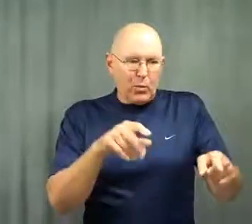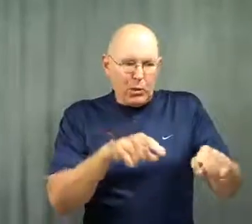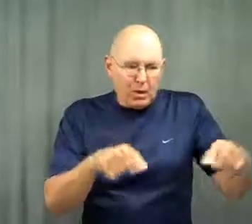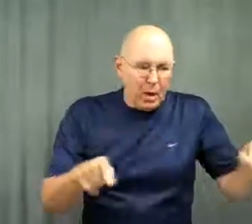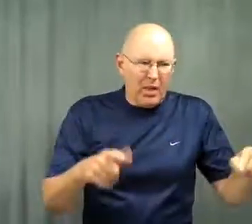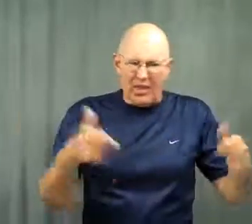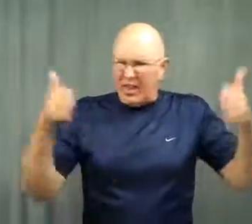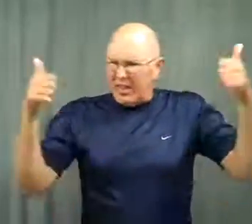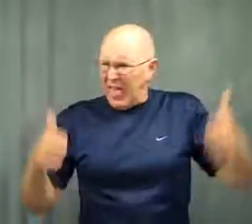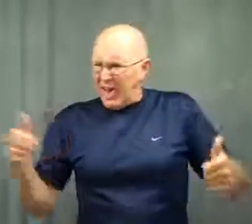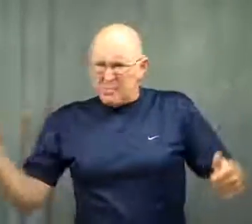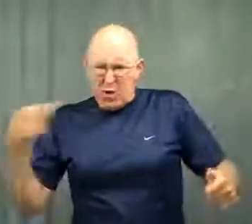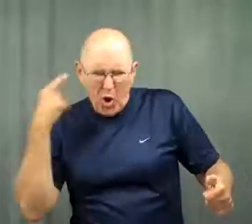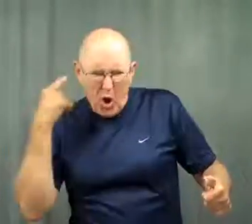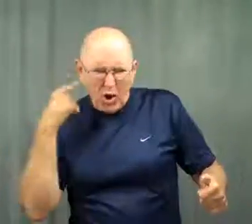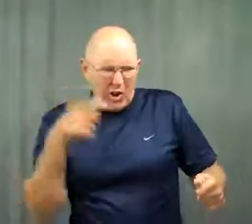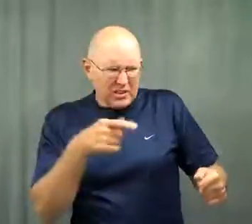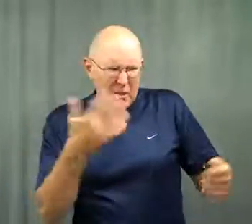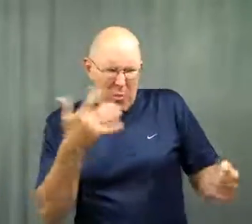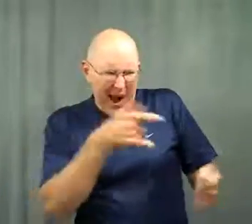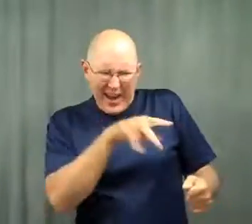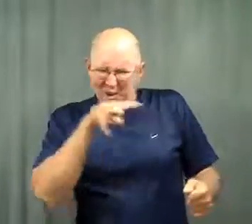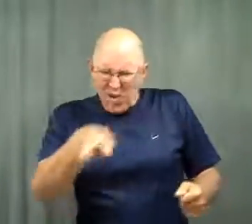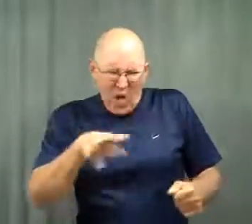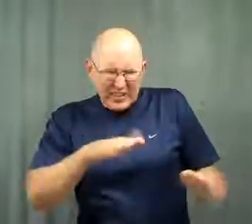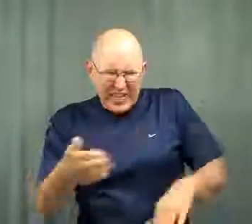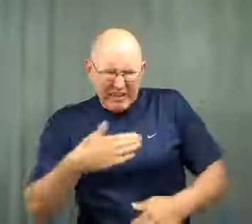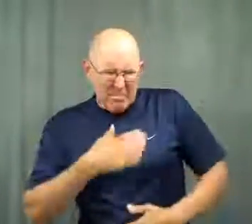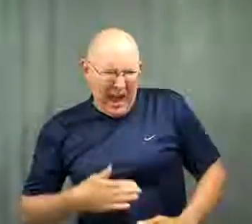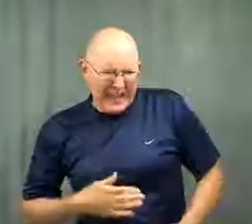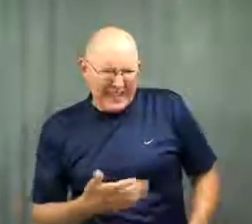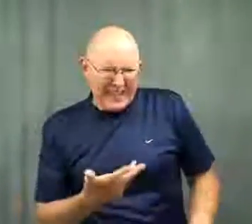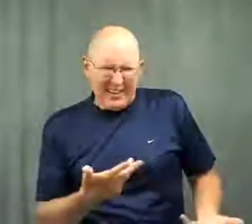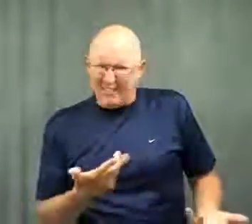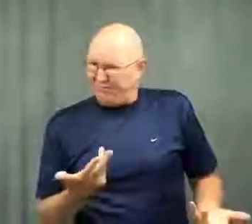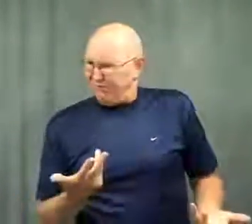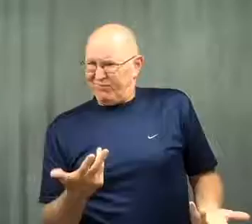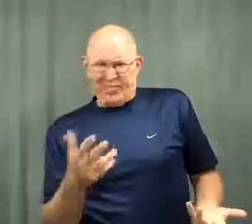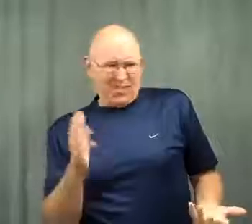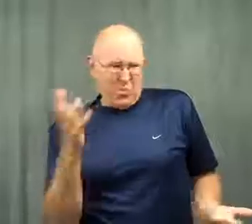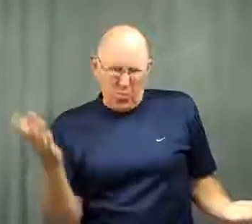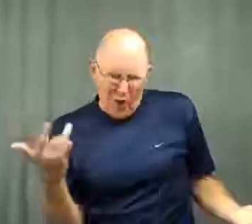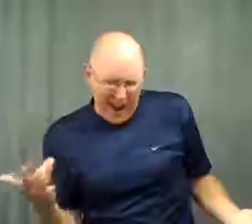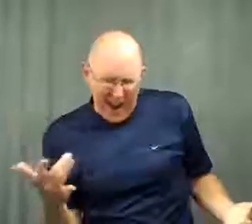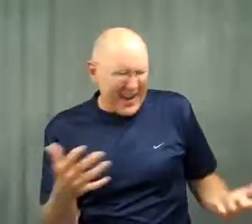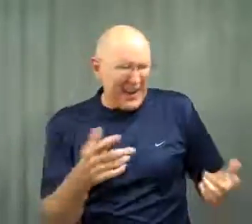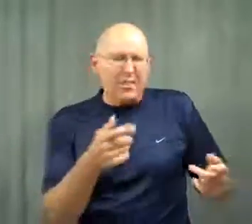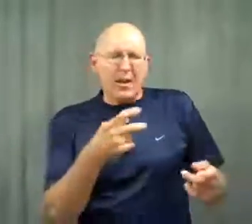When the neighbors heard about it, they asked why she would want to look at dead bodies.